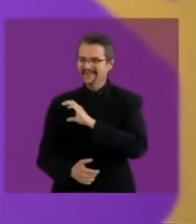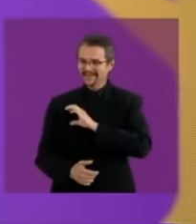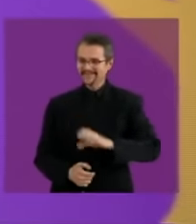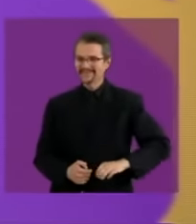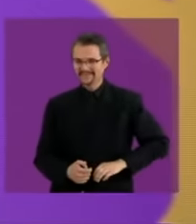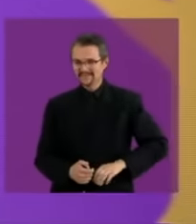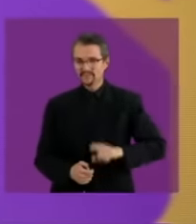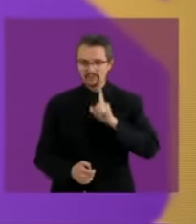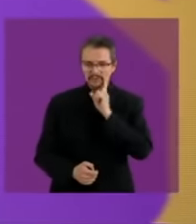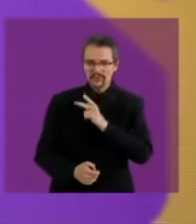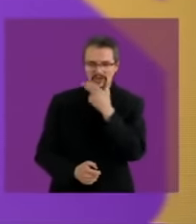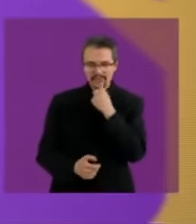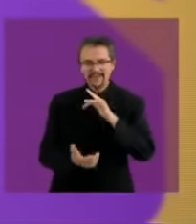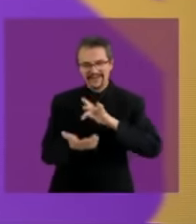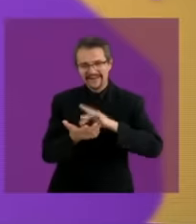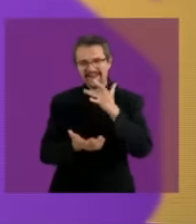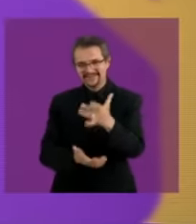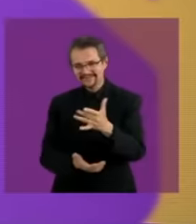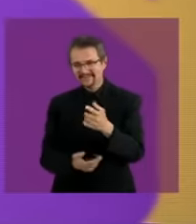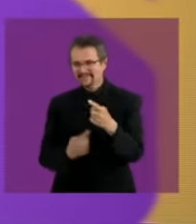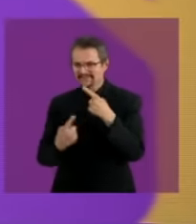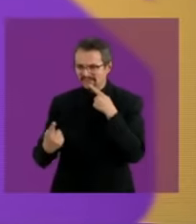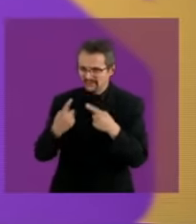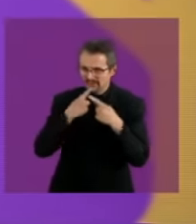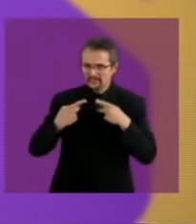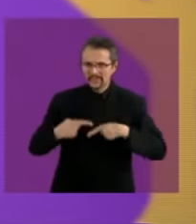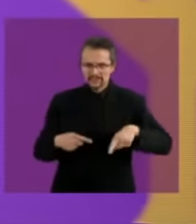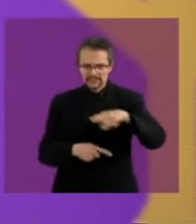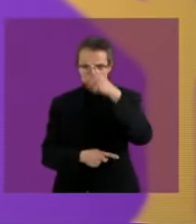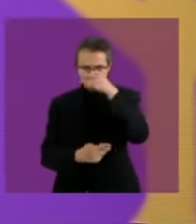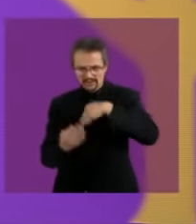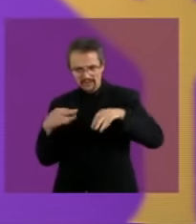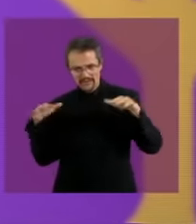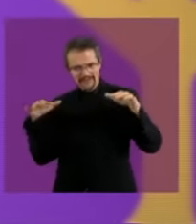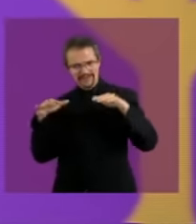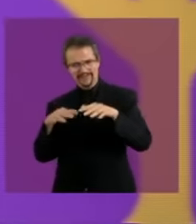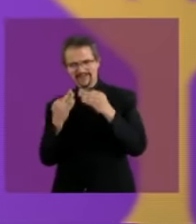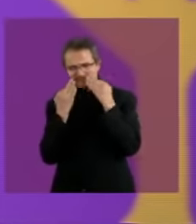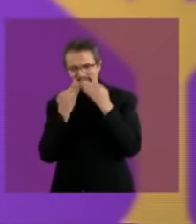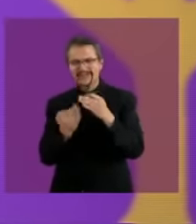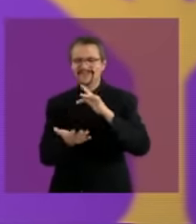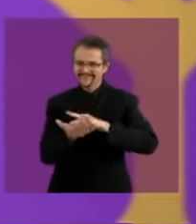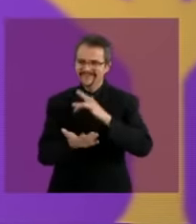for having spoken to the Mexican men and women, but above all for having answered